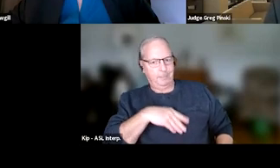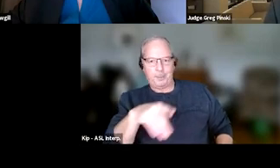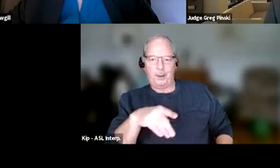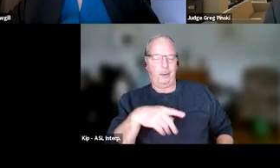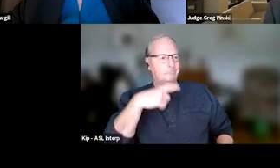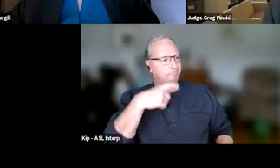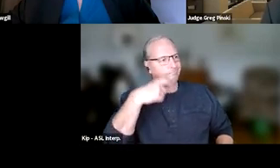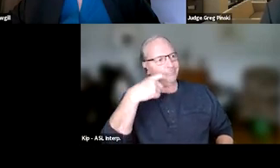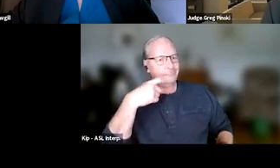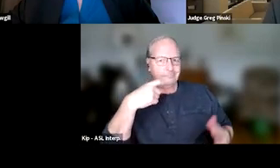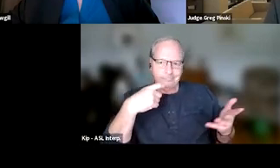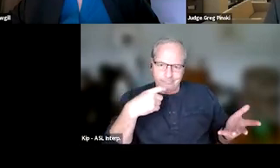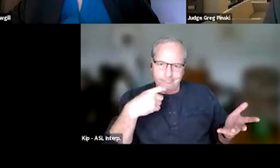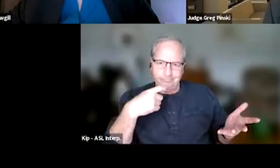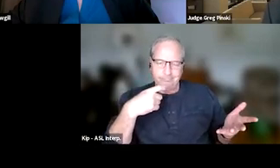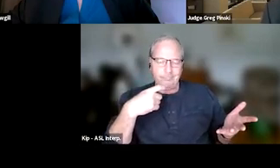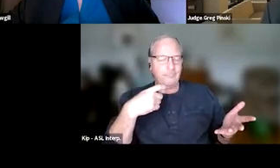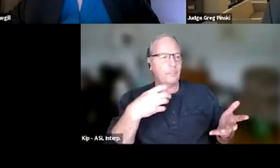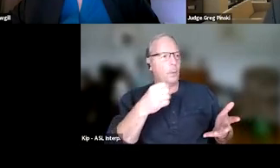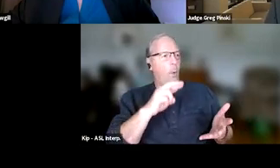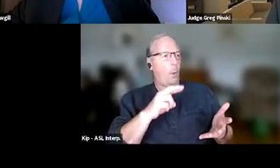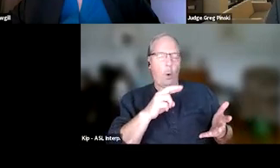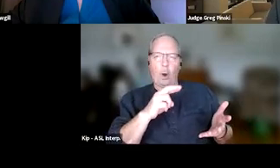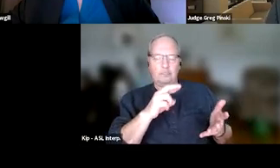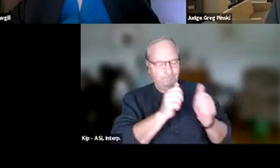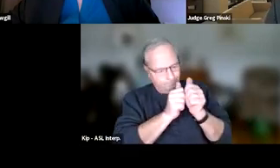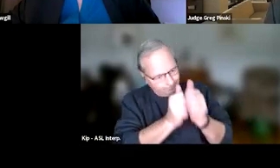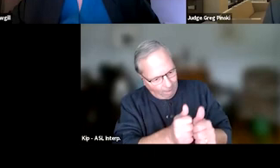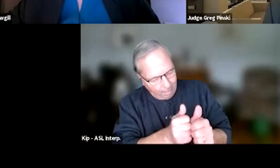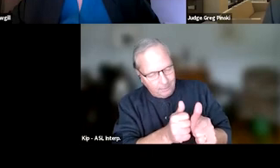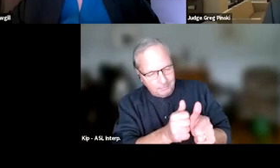or to adhere with absolute perfection